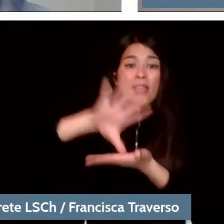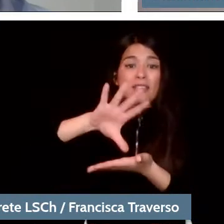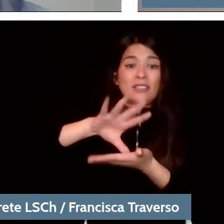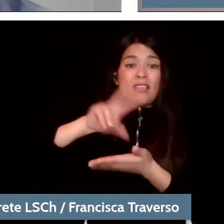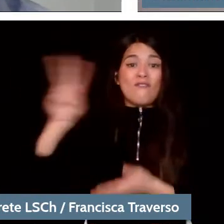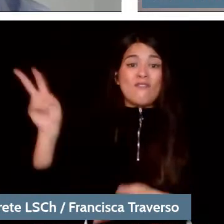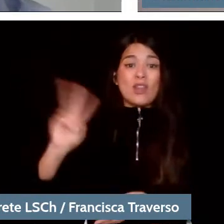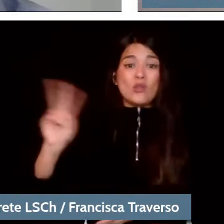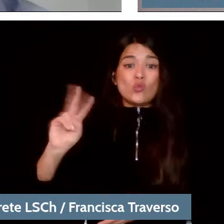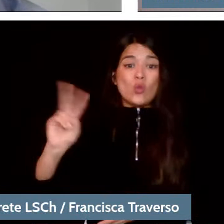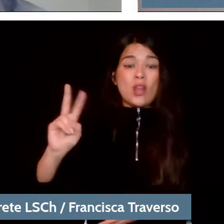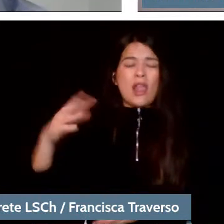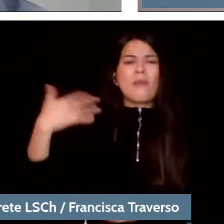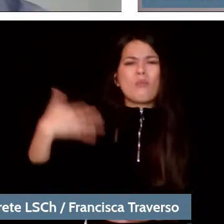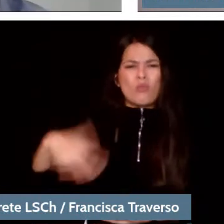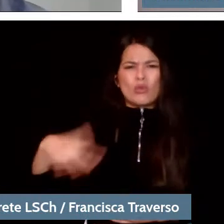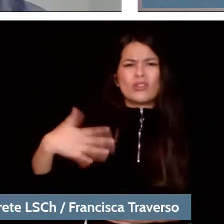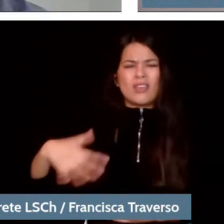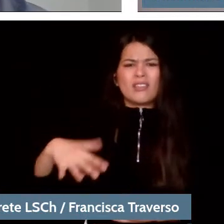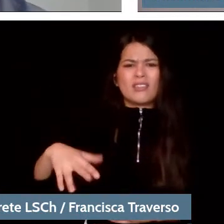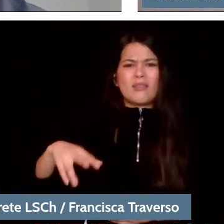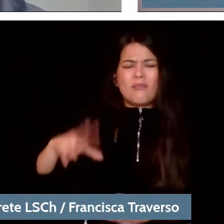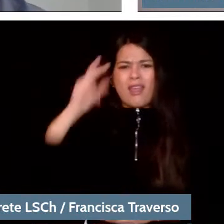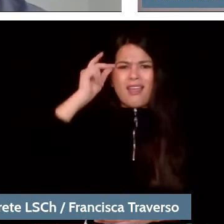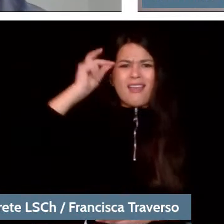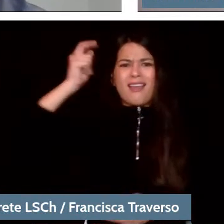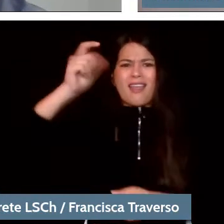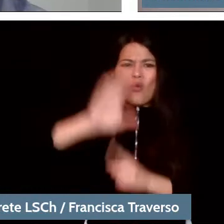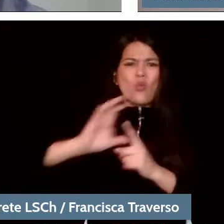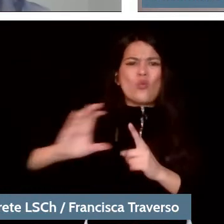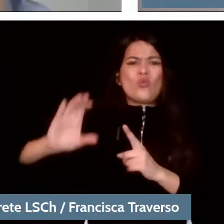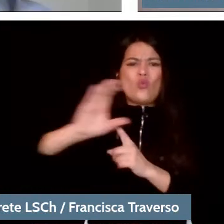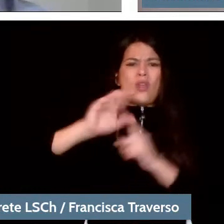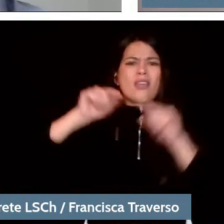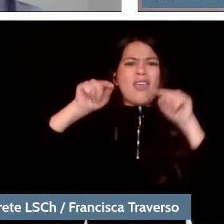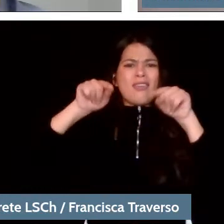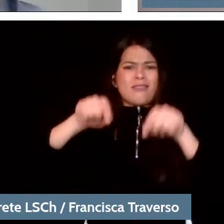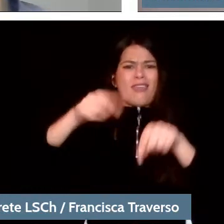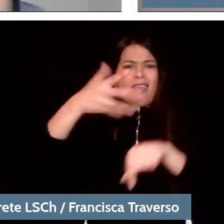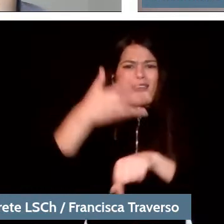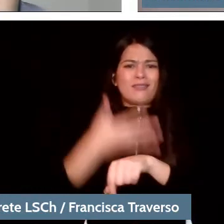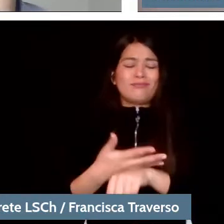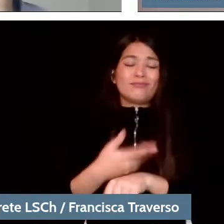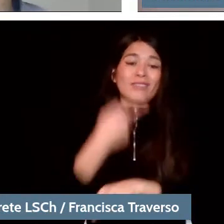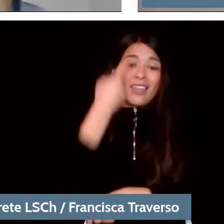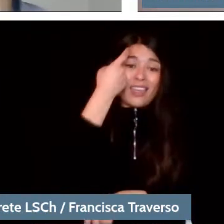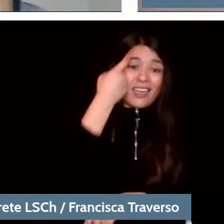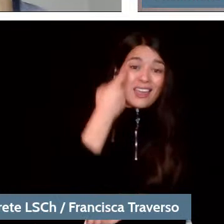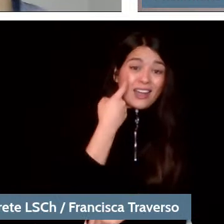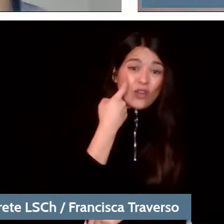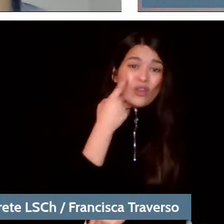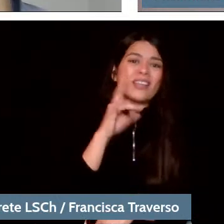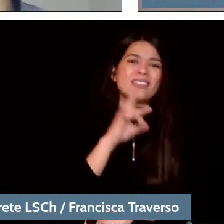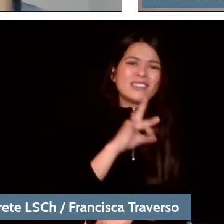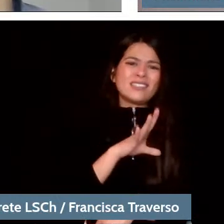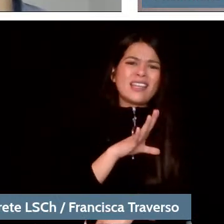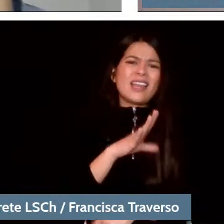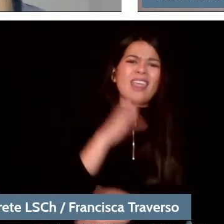in creating the musical culture that already exists today. I believe that in Chile this has to be deepened,